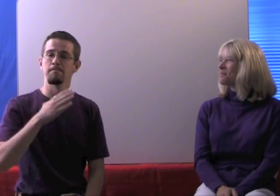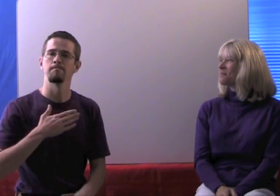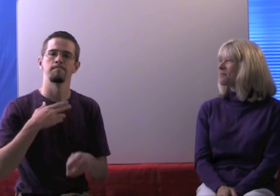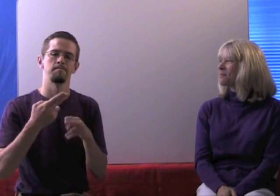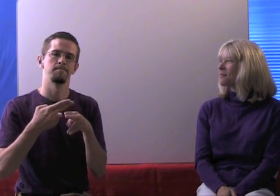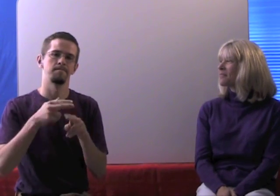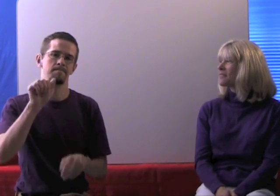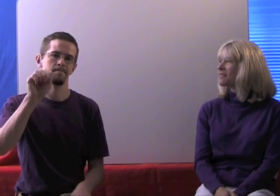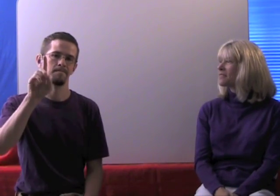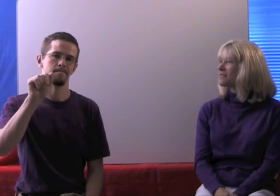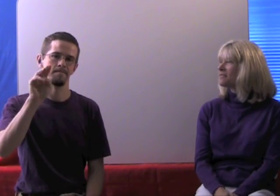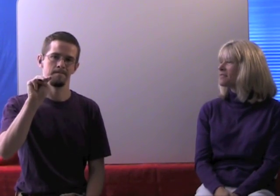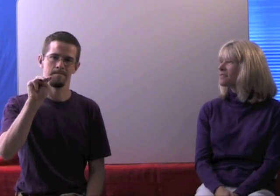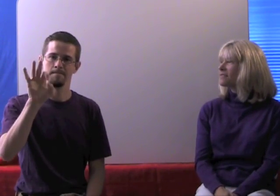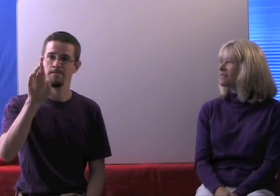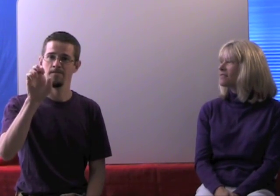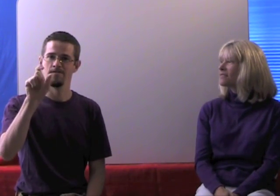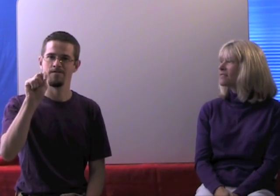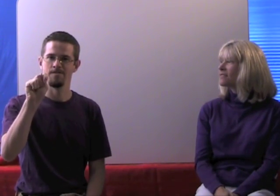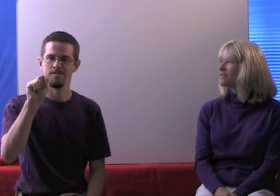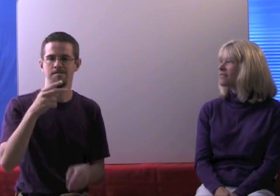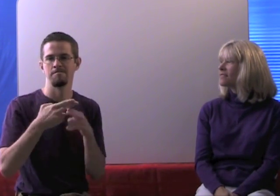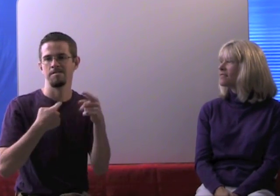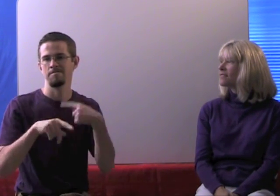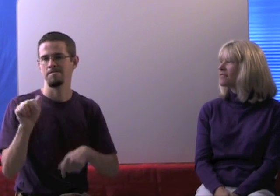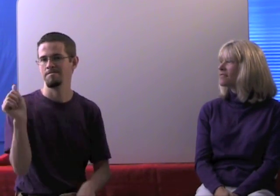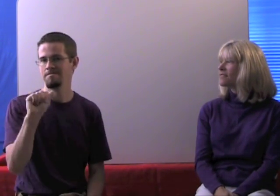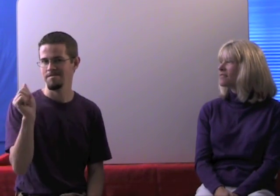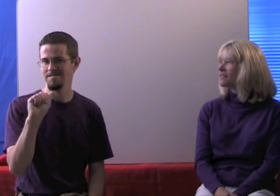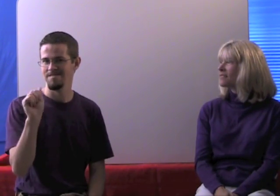Hello. My name is Adam Frost.